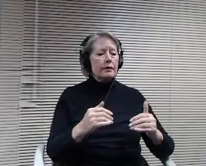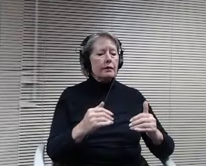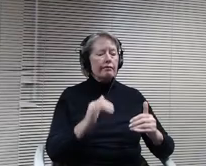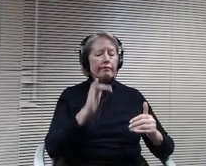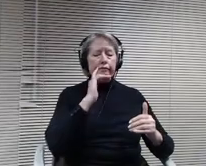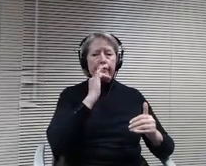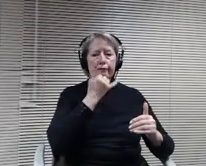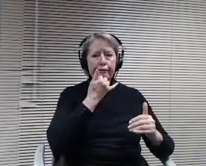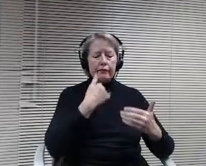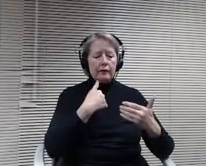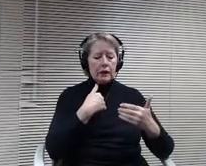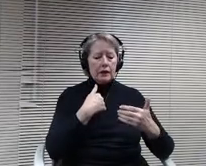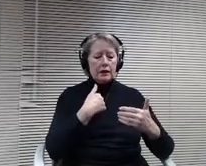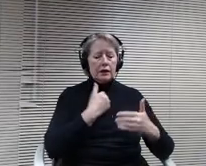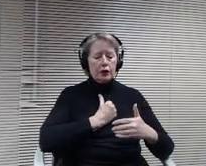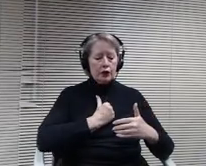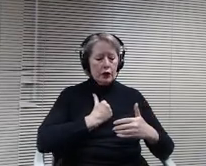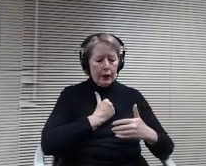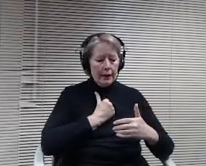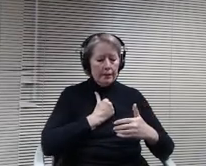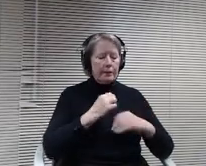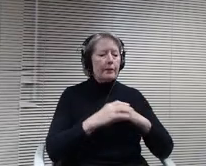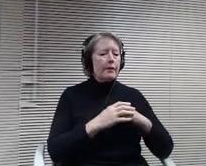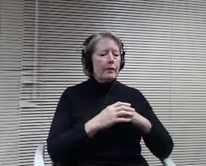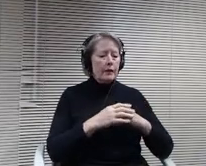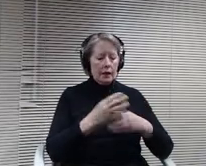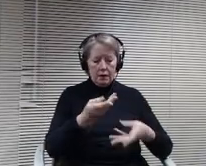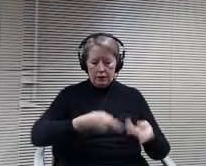Get my paper Strated straightened out.